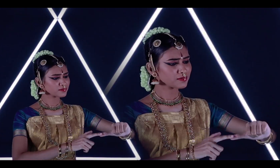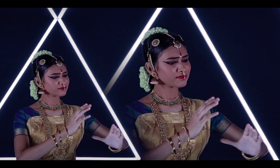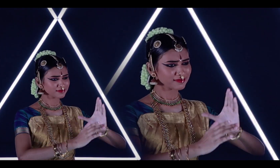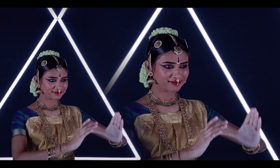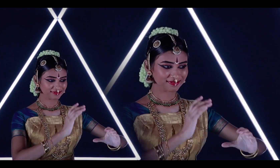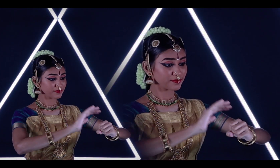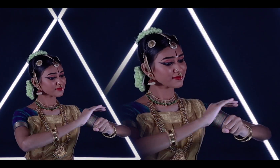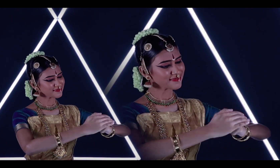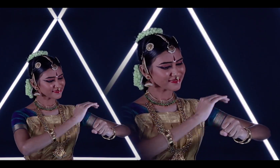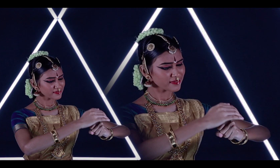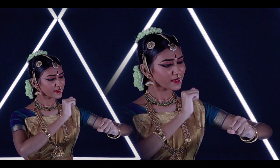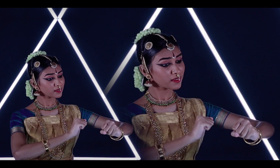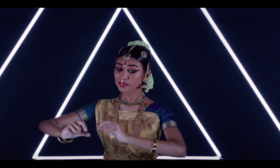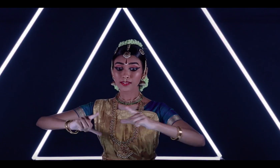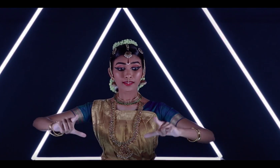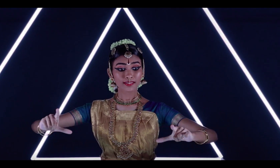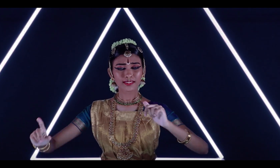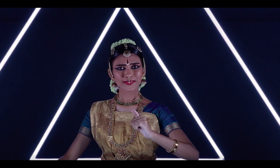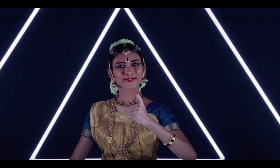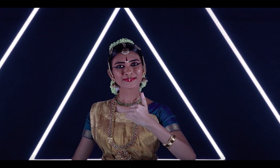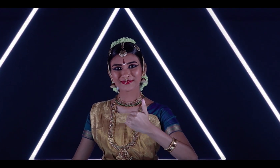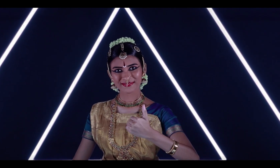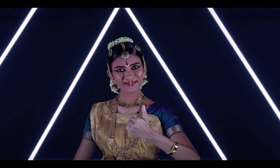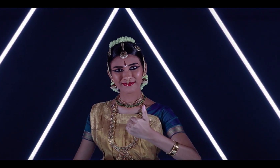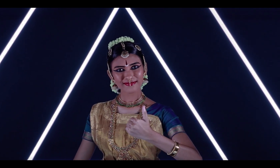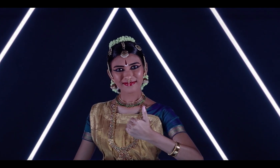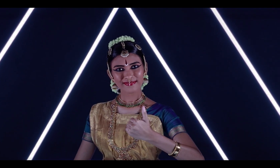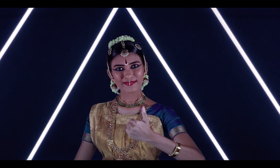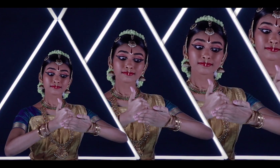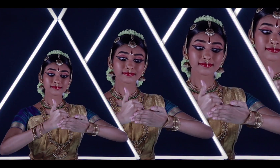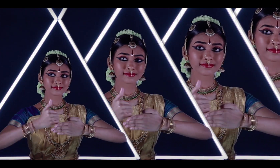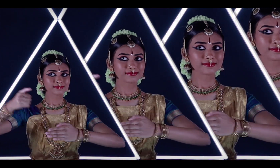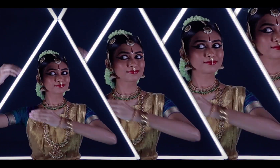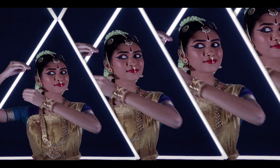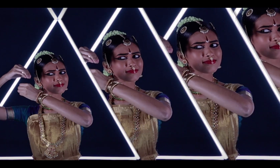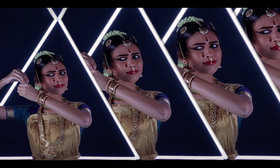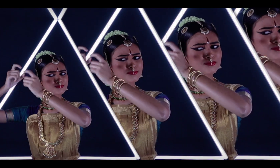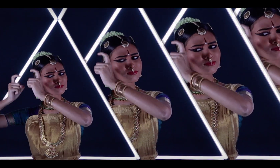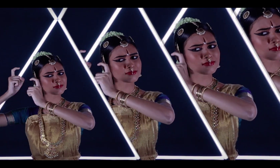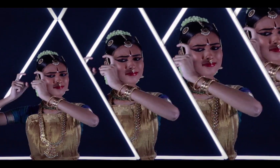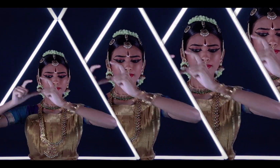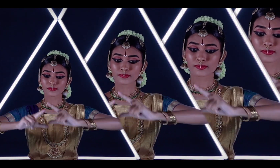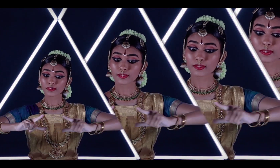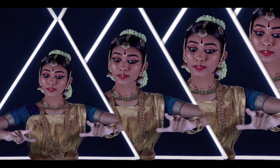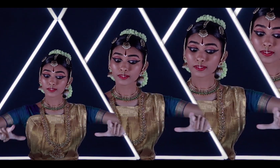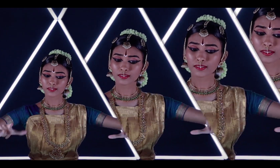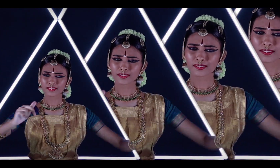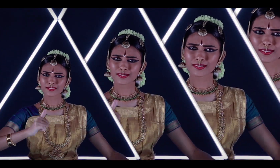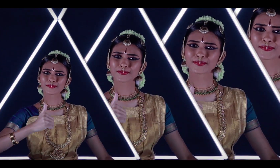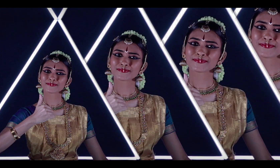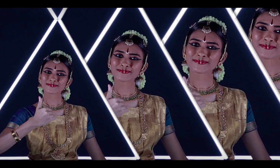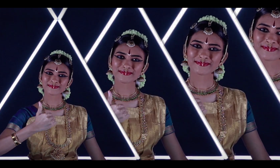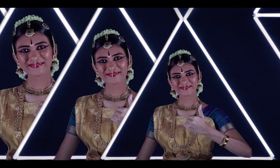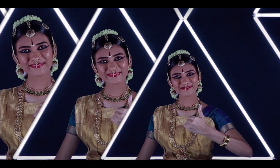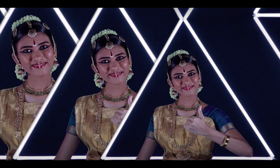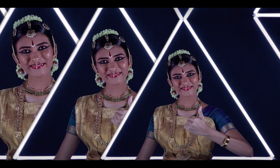What language does a pet animal speak? What language does a self-willed heart speak?